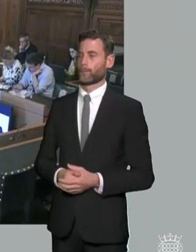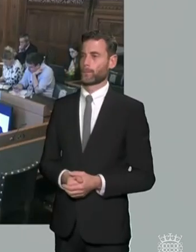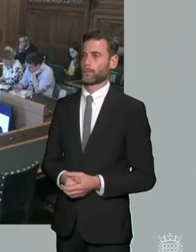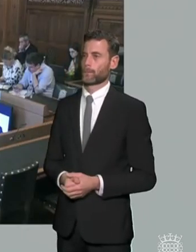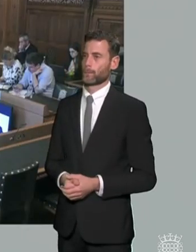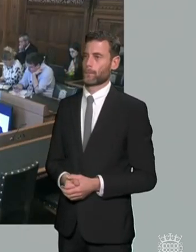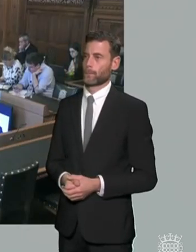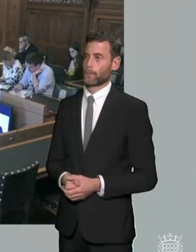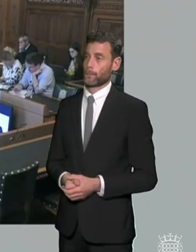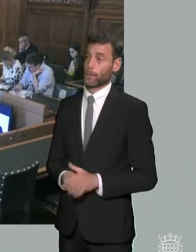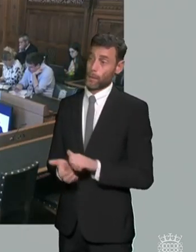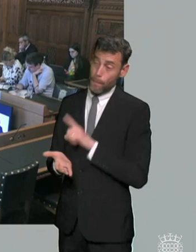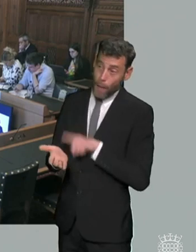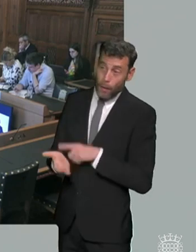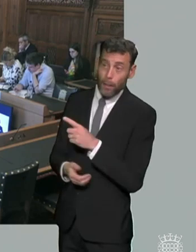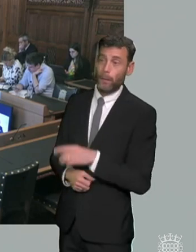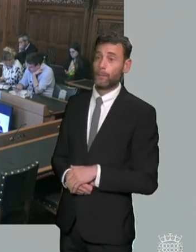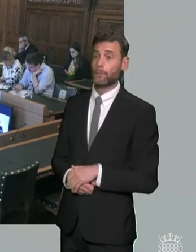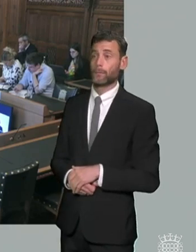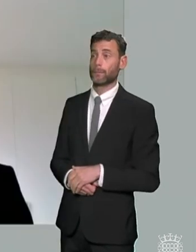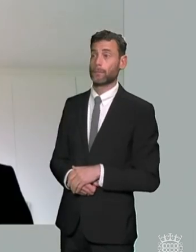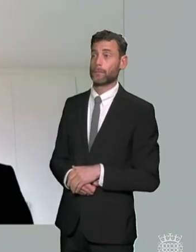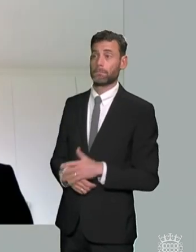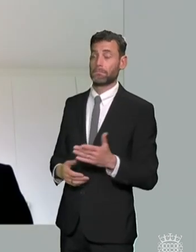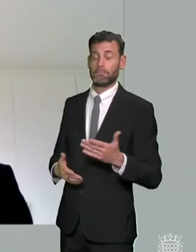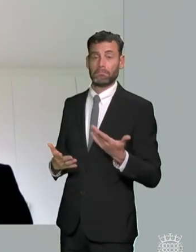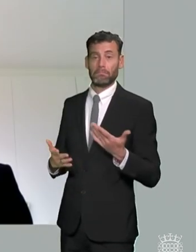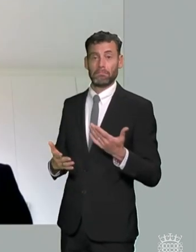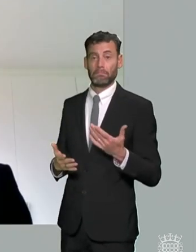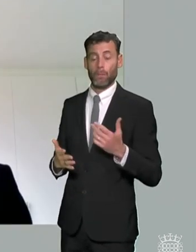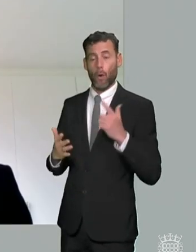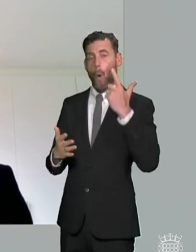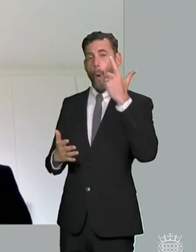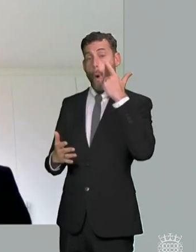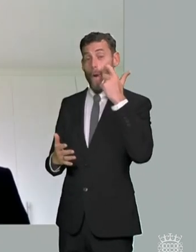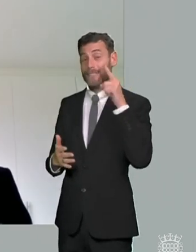michael i don't don't have any specific comments on offstead's work other than to say that we